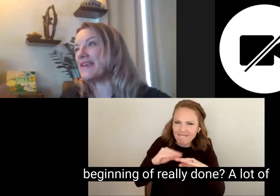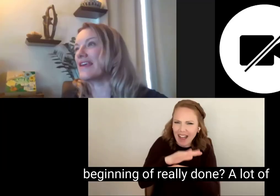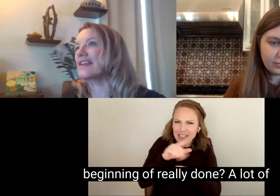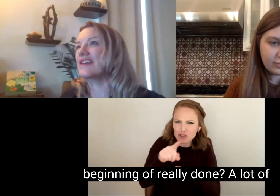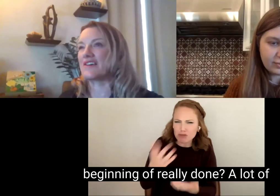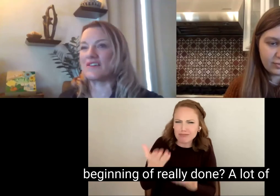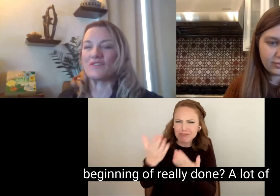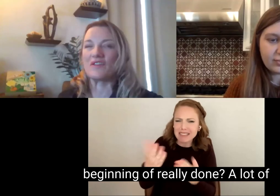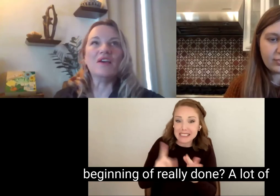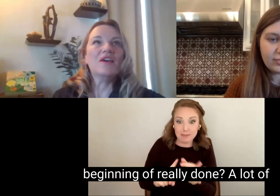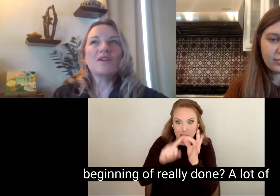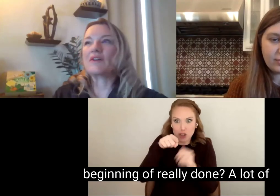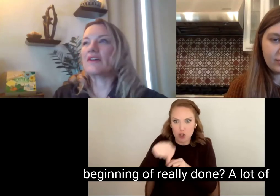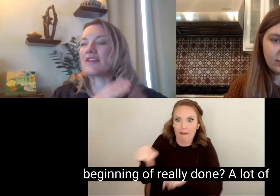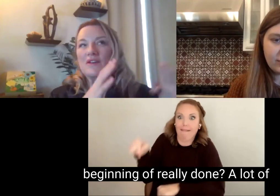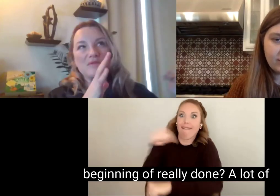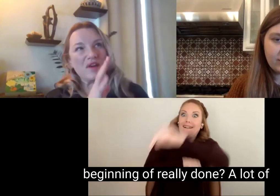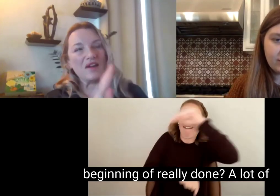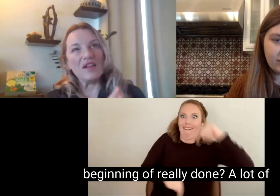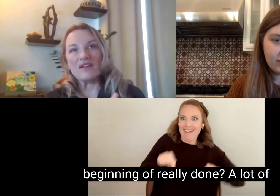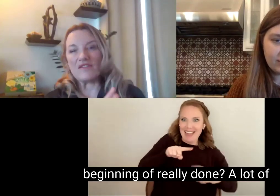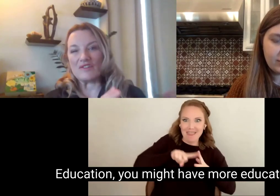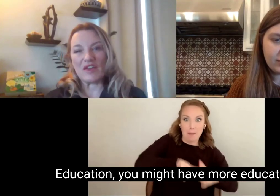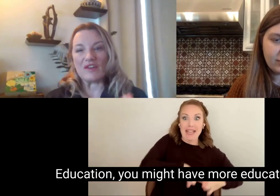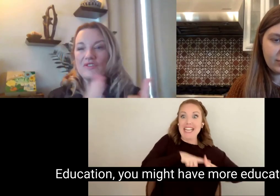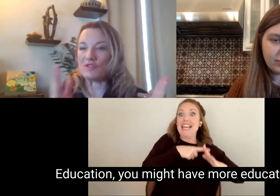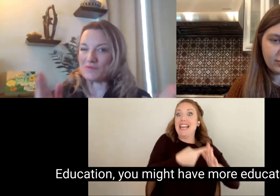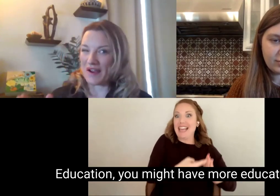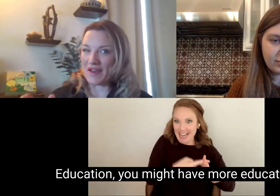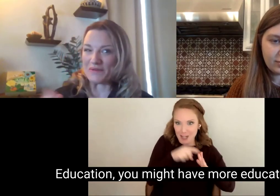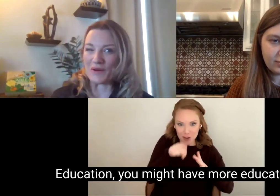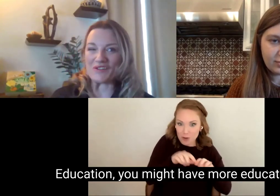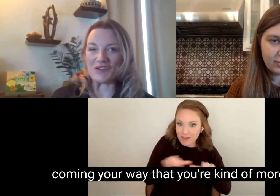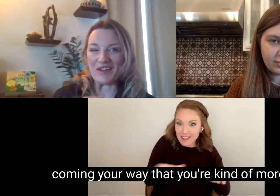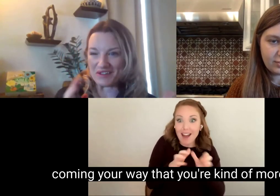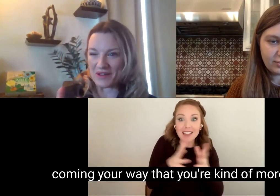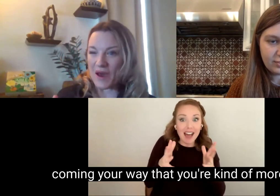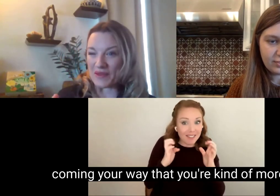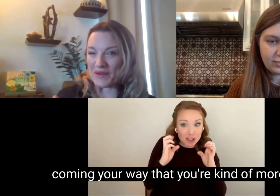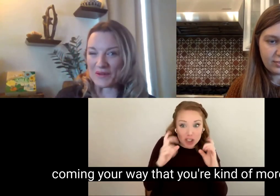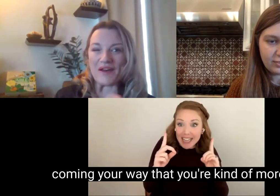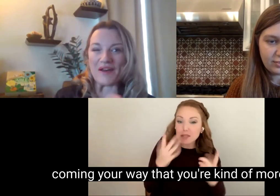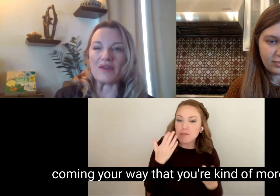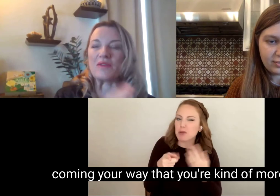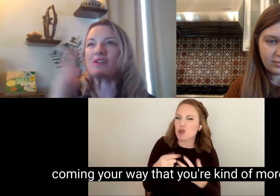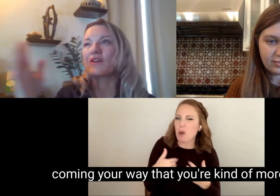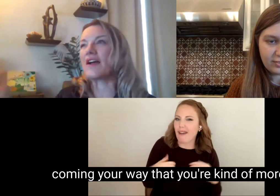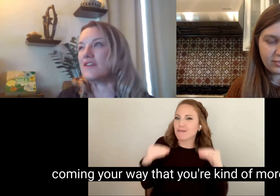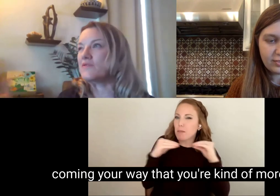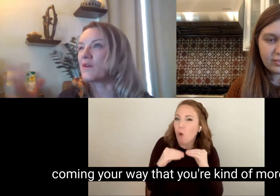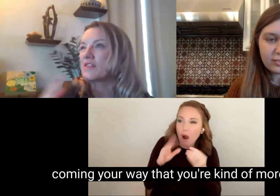beginning of really done? A lot of Education, you might have more education coming your way that you're kind of more of